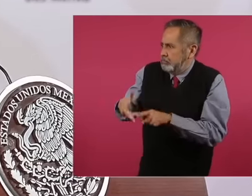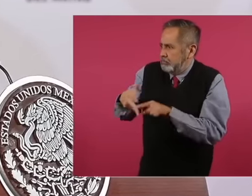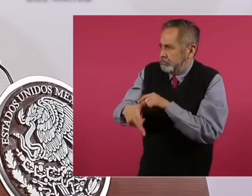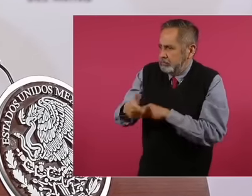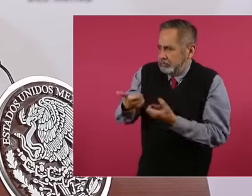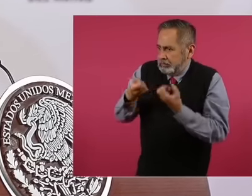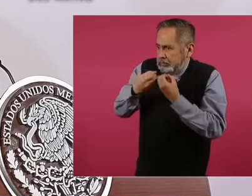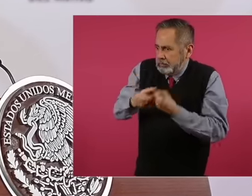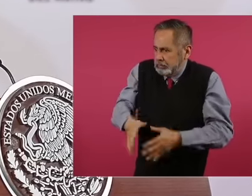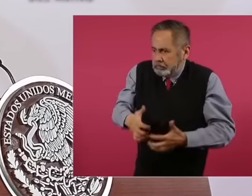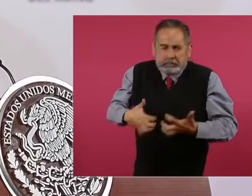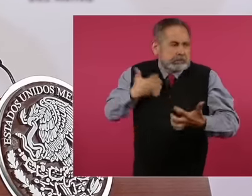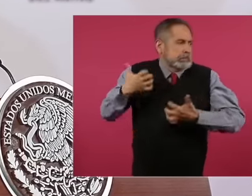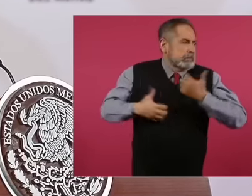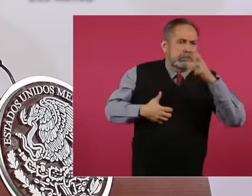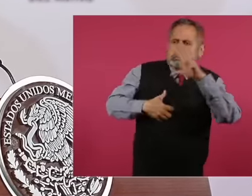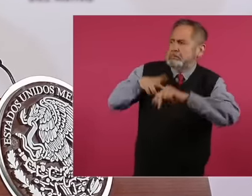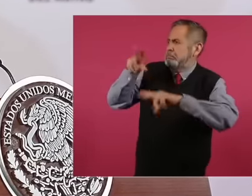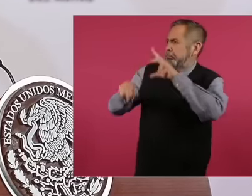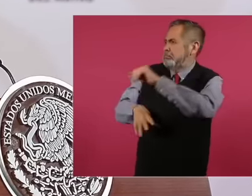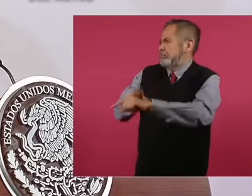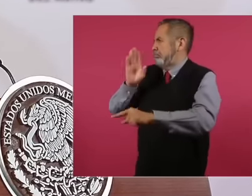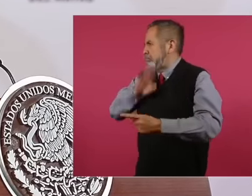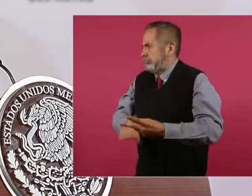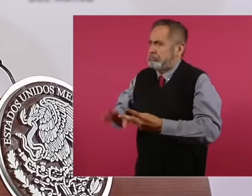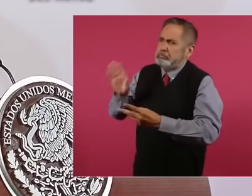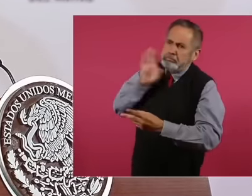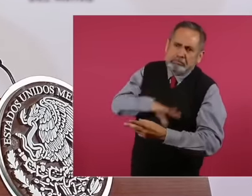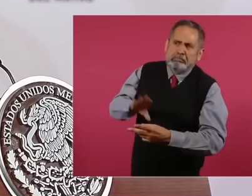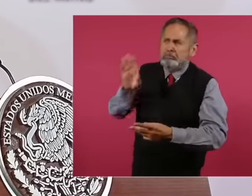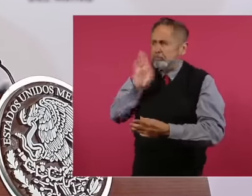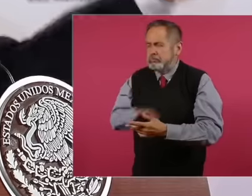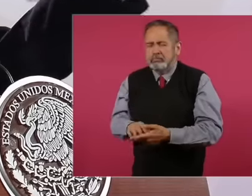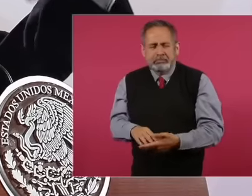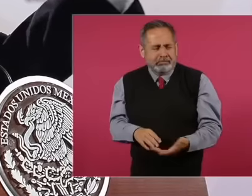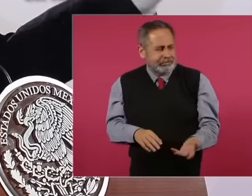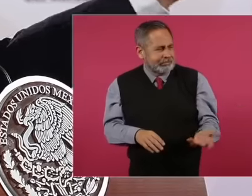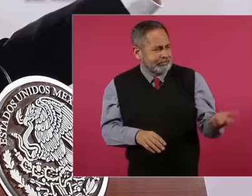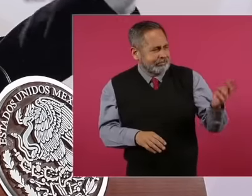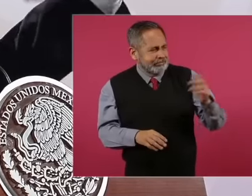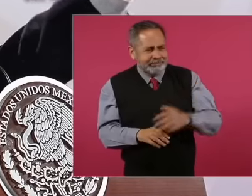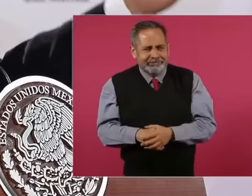add that they do not represent the